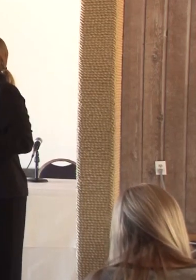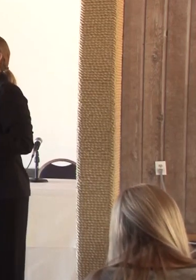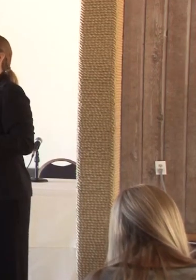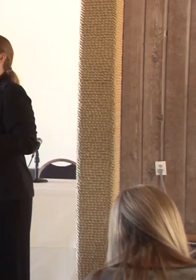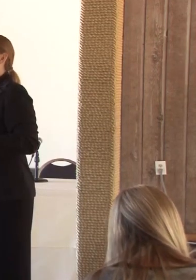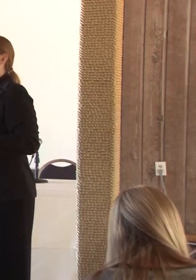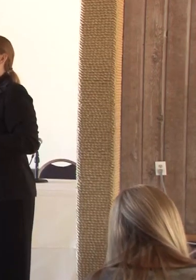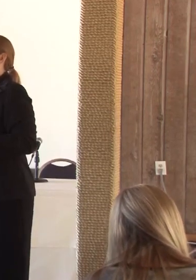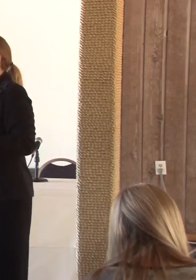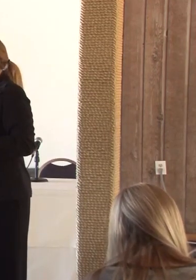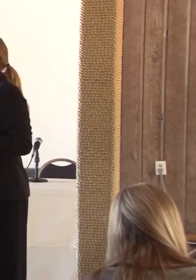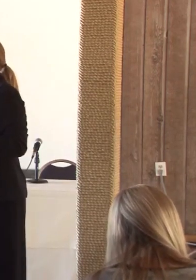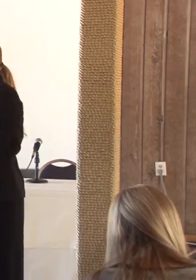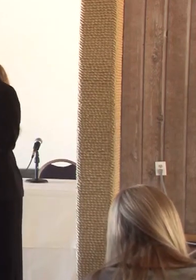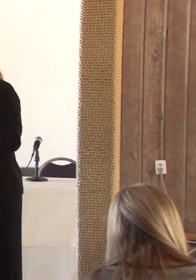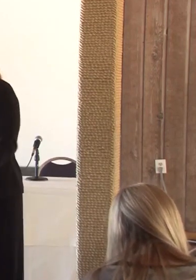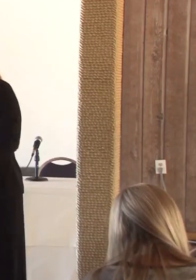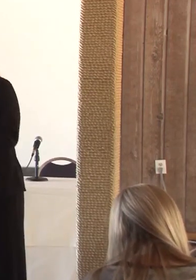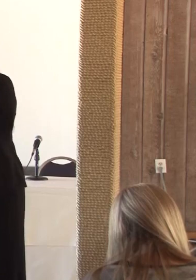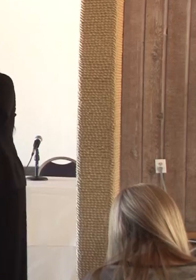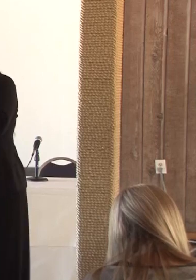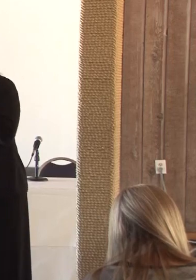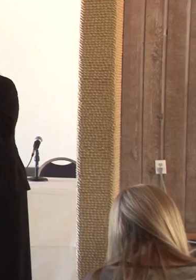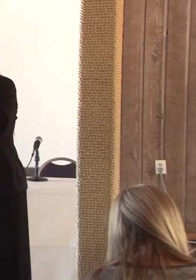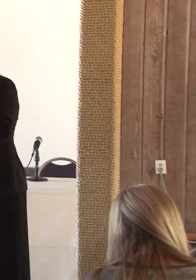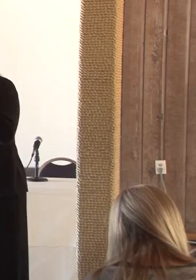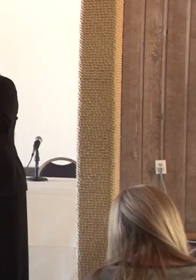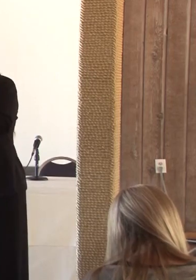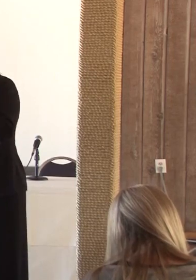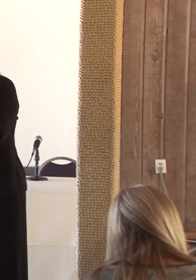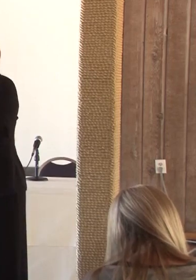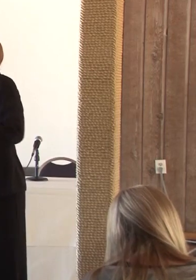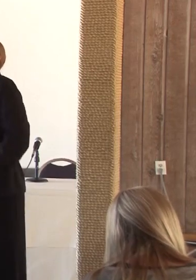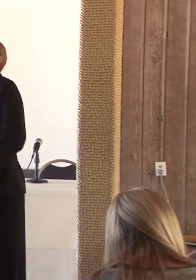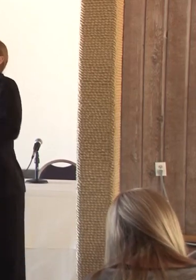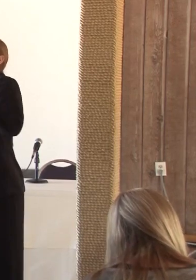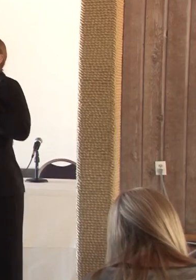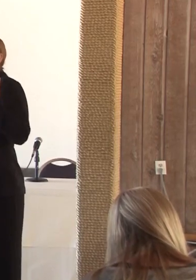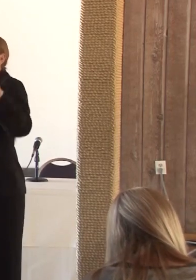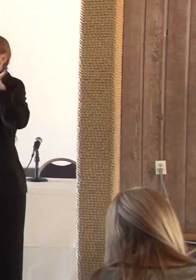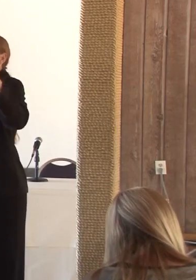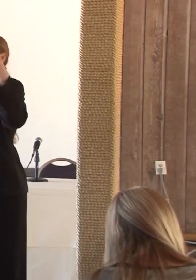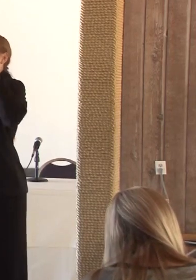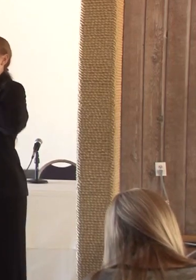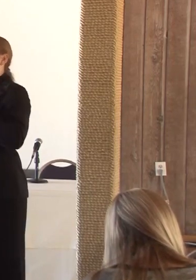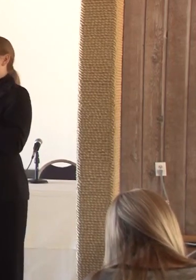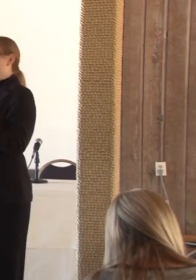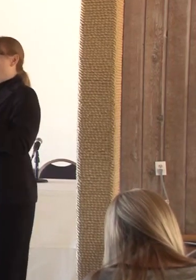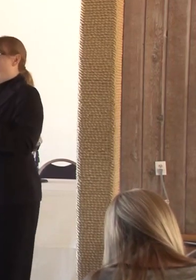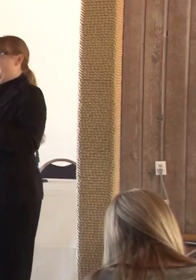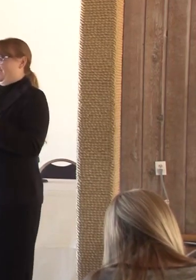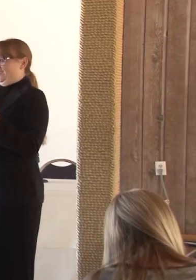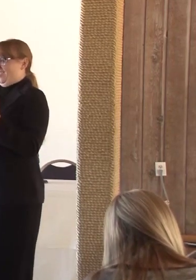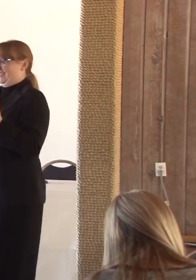Very well experienced in life and that's saying it very oddly. But I think if